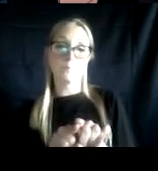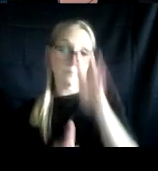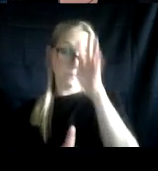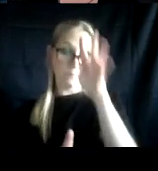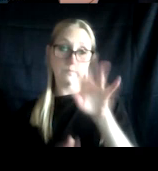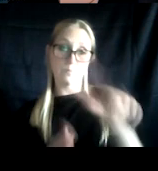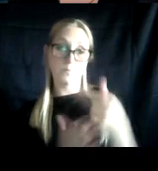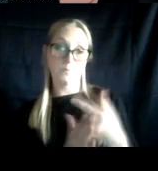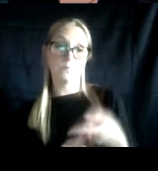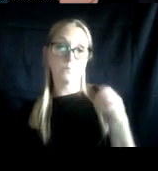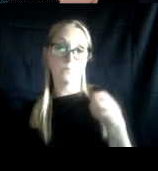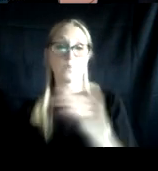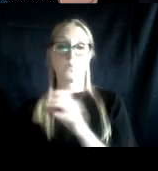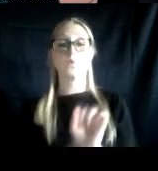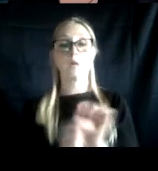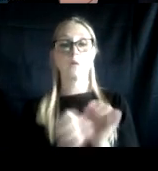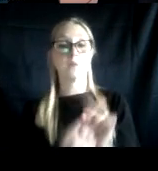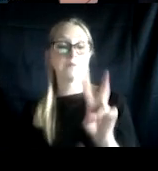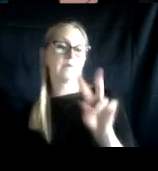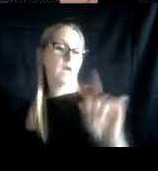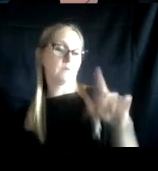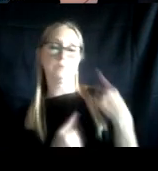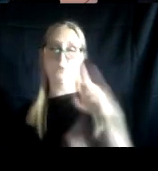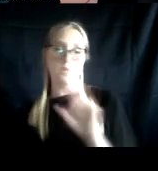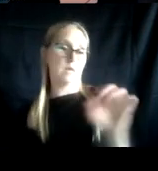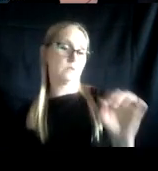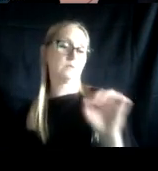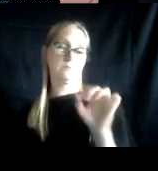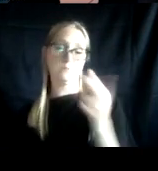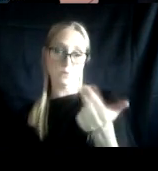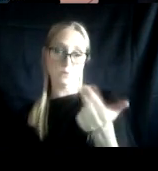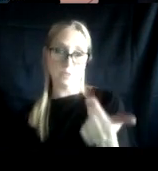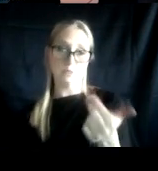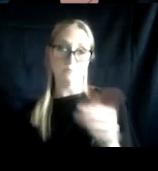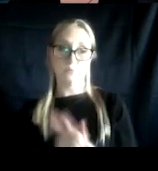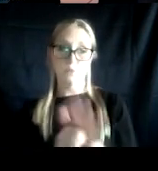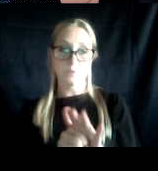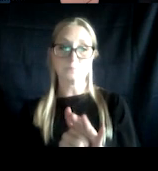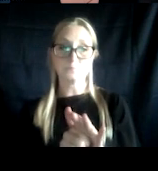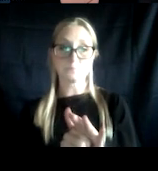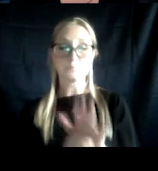Dr. Stimmel has been with the VA since 2013, completing a postdoctoral fellowship in trauma